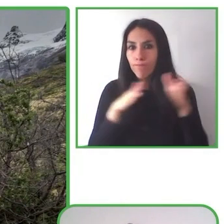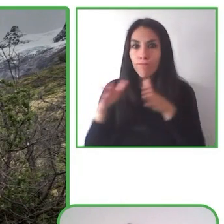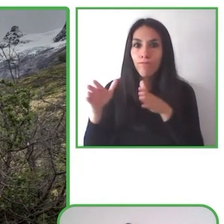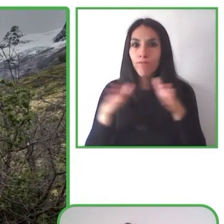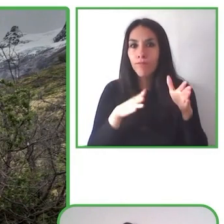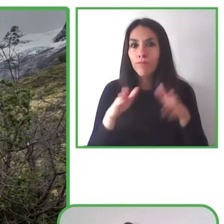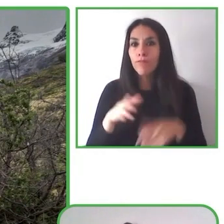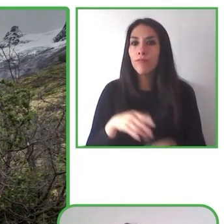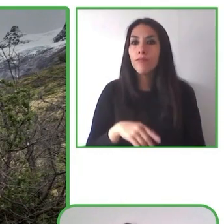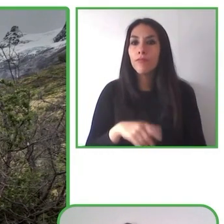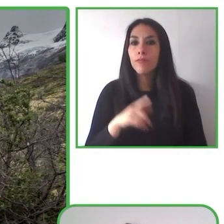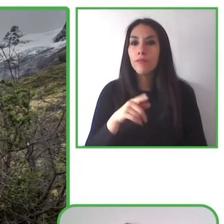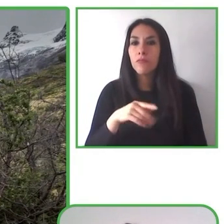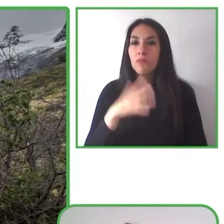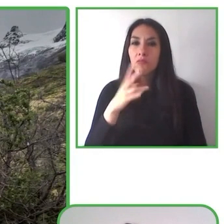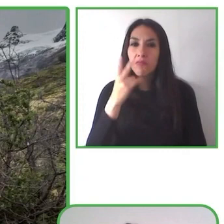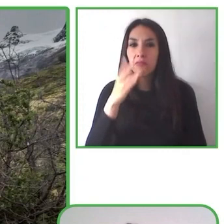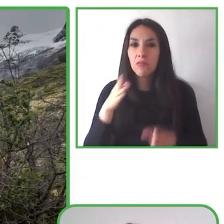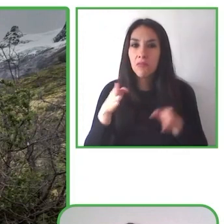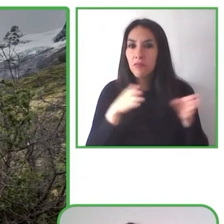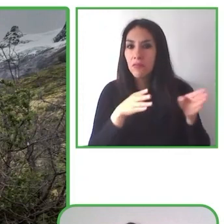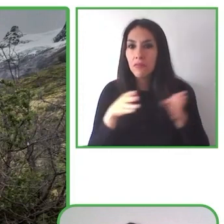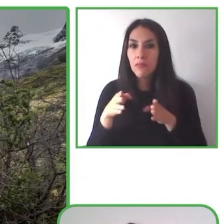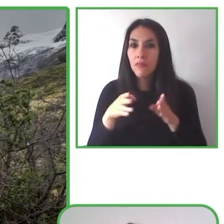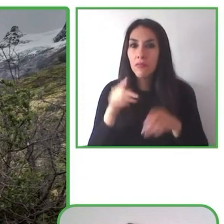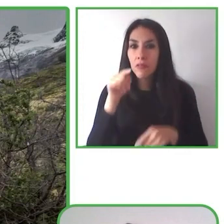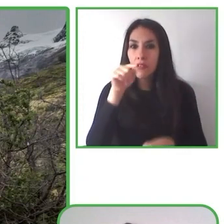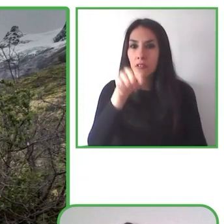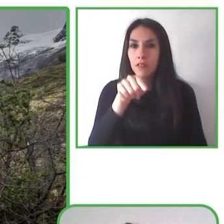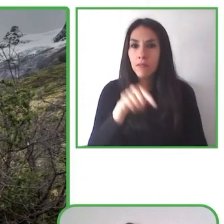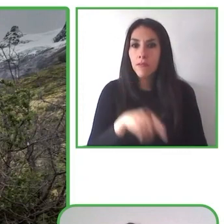You search in the towers or in the Torres Albania.